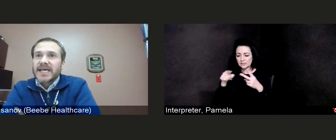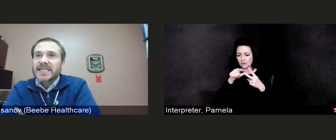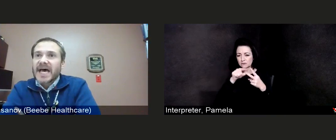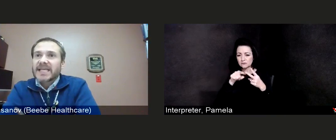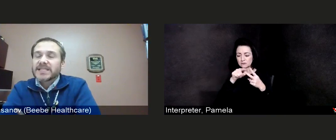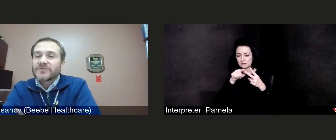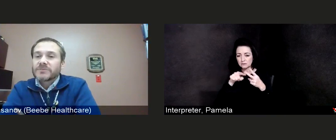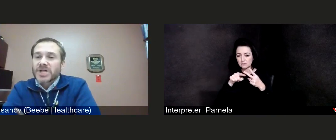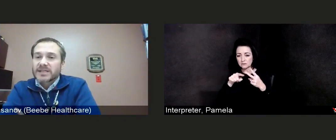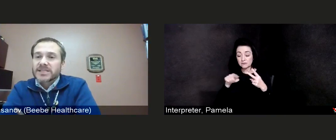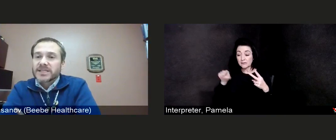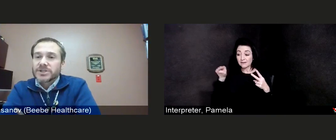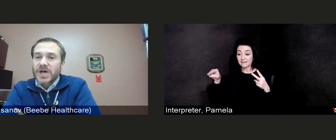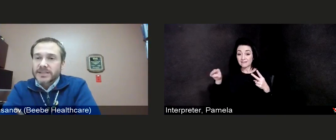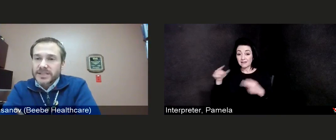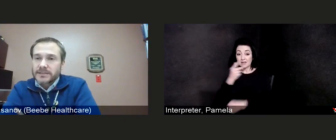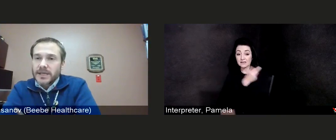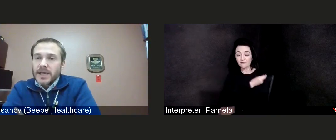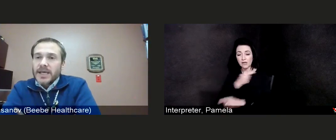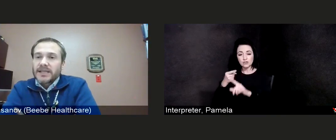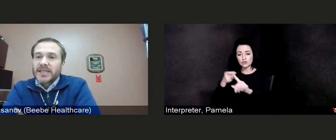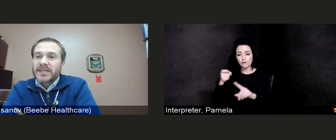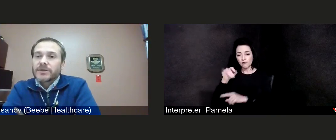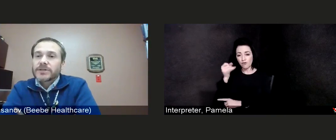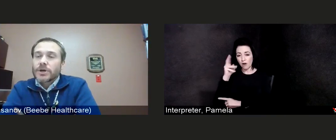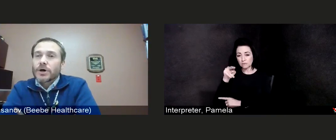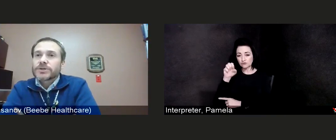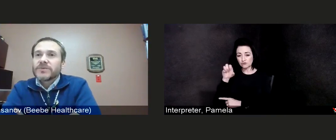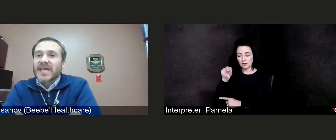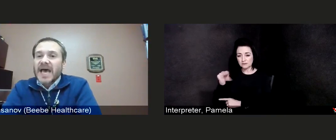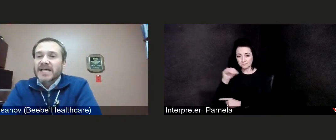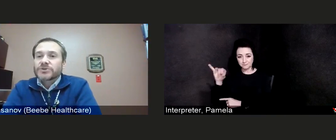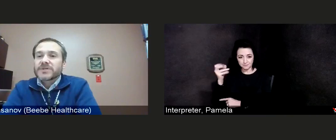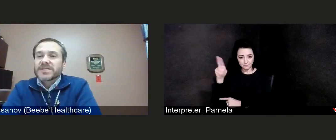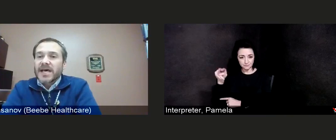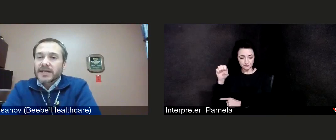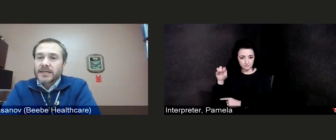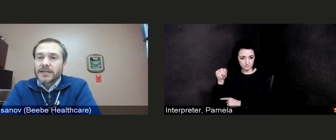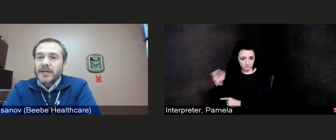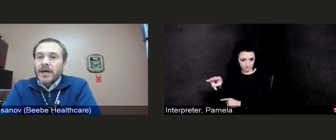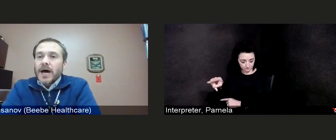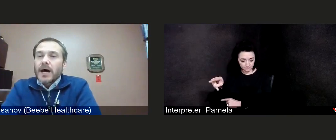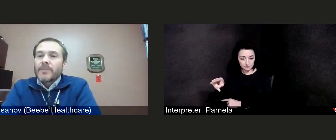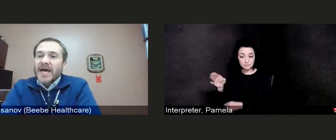and that is from Johnson & Johnson, and then there is also the AstraZeneca.